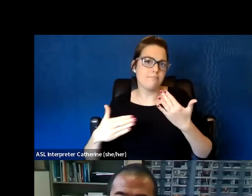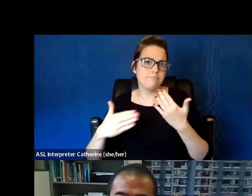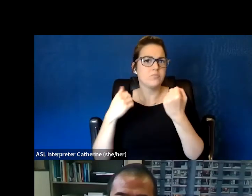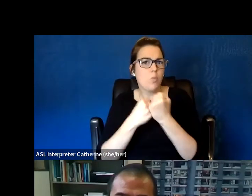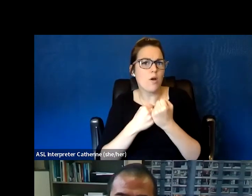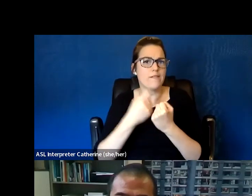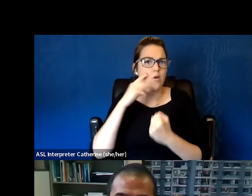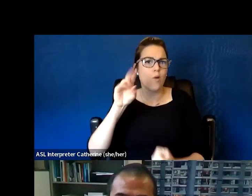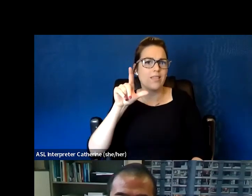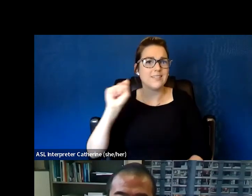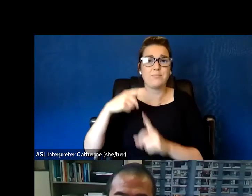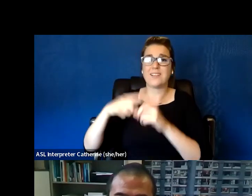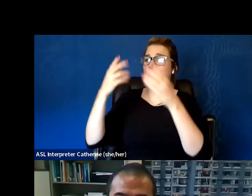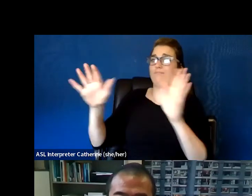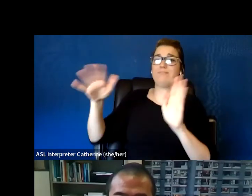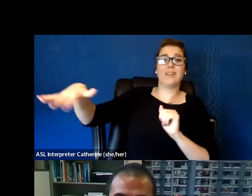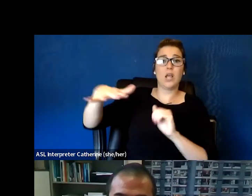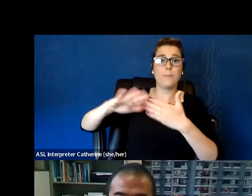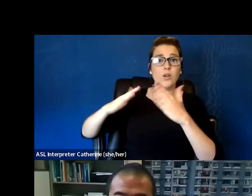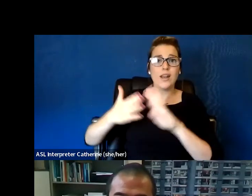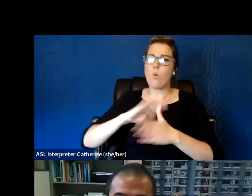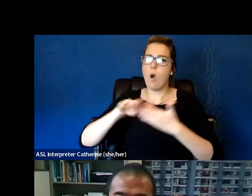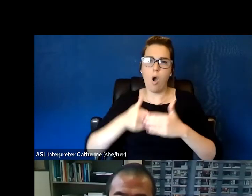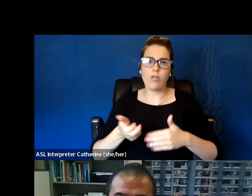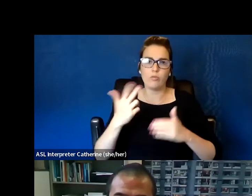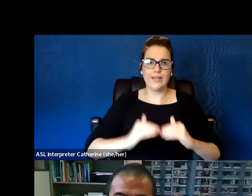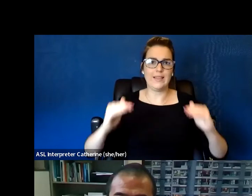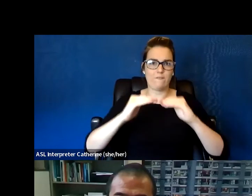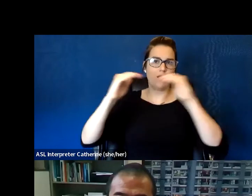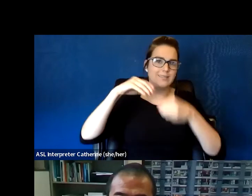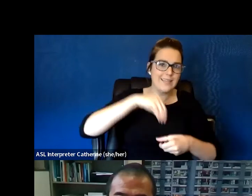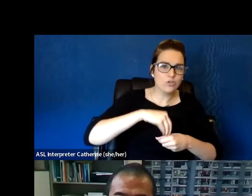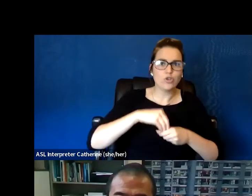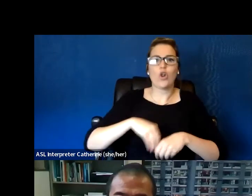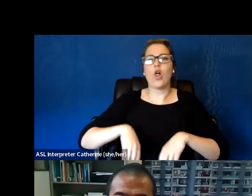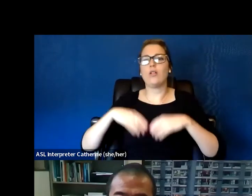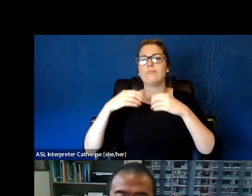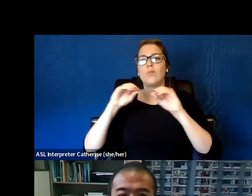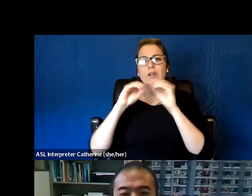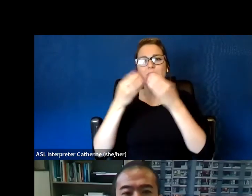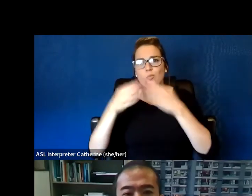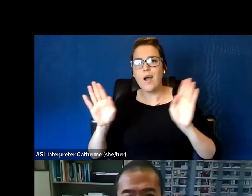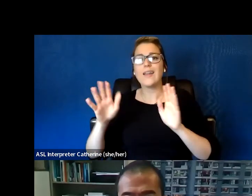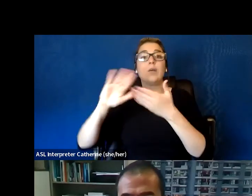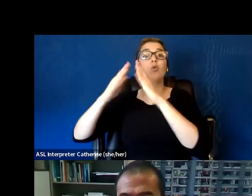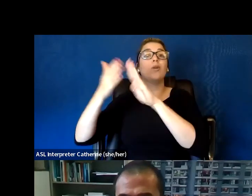and all three things need to happen together. The other thing we've been exploring is trauma oriented debriefing.